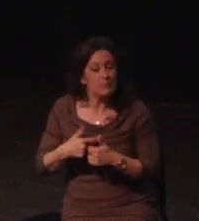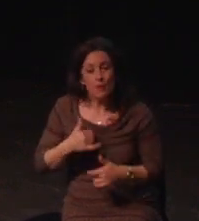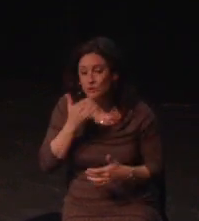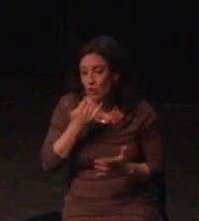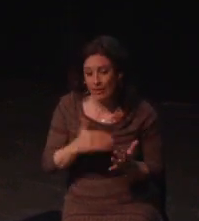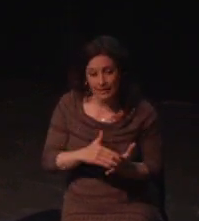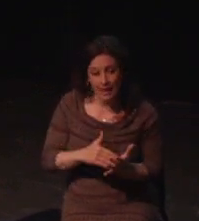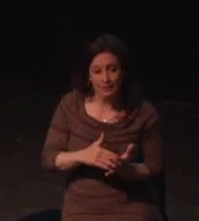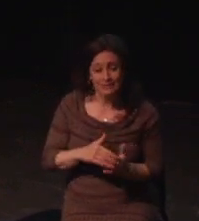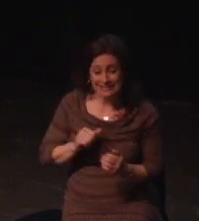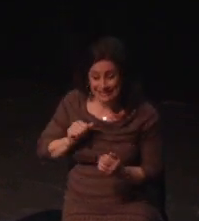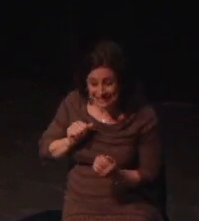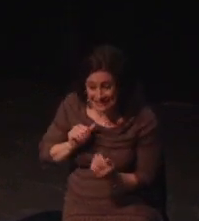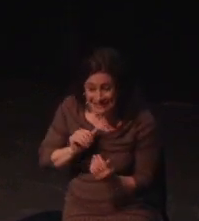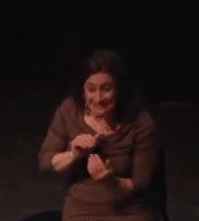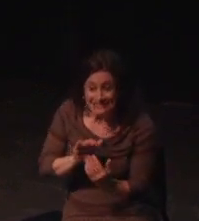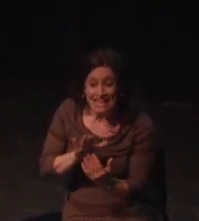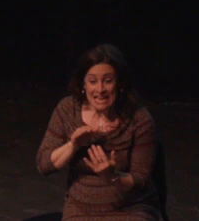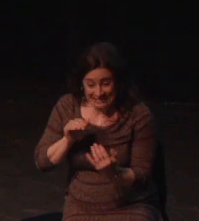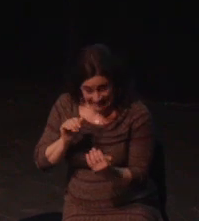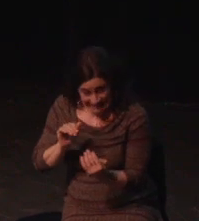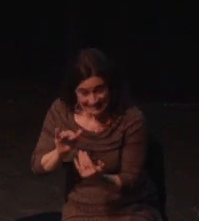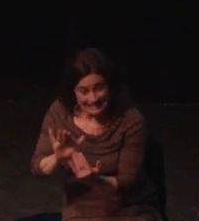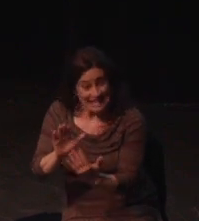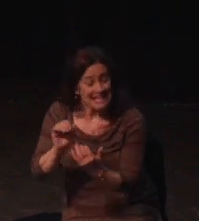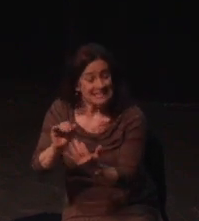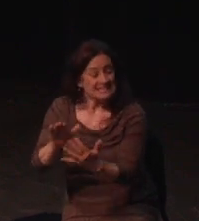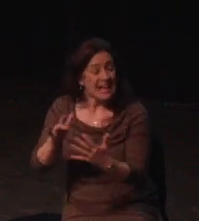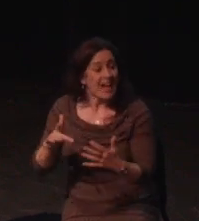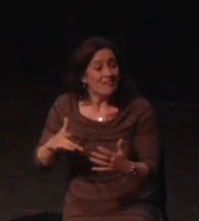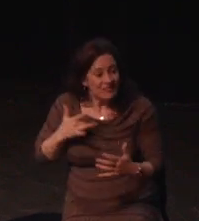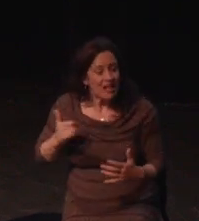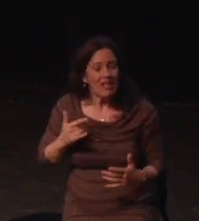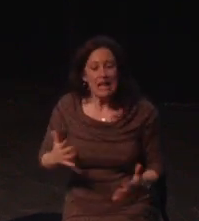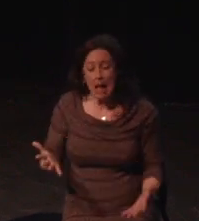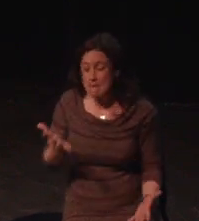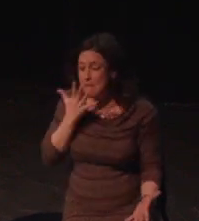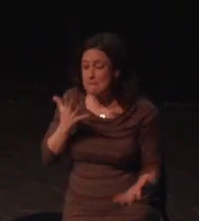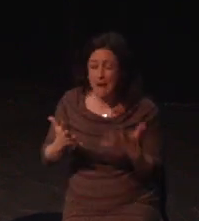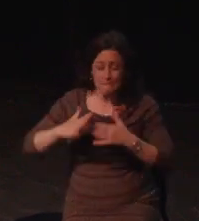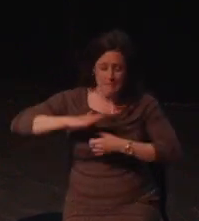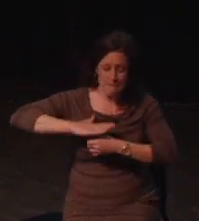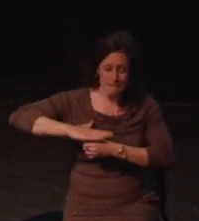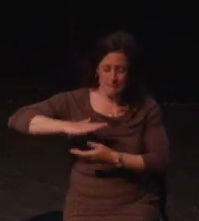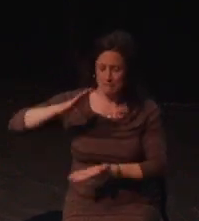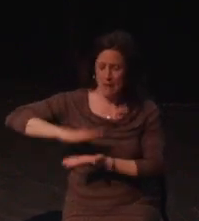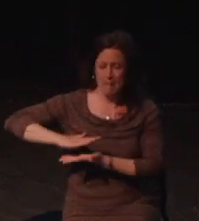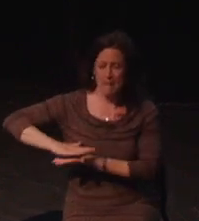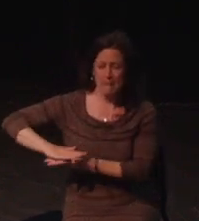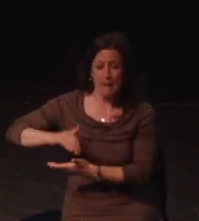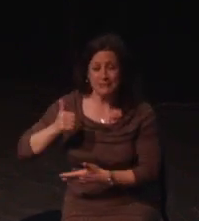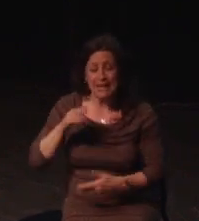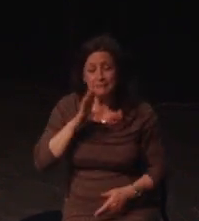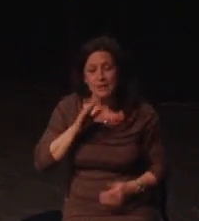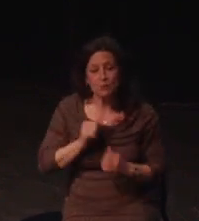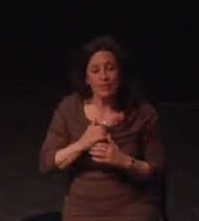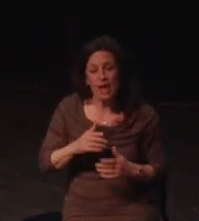when we're included, whether directly or indirectly, it is magnificent. Suddenly, we're enveloped into the fold. We can talk with our non-disabled peers about how fun,